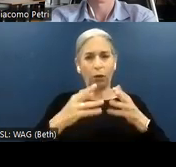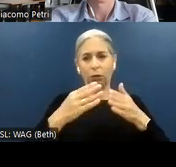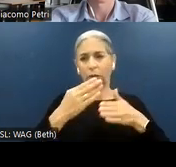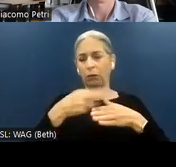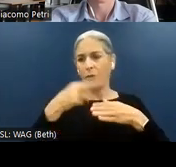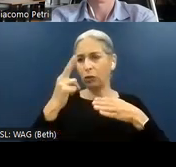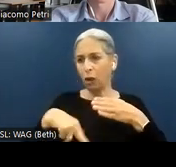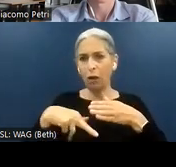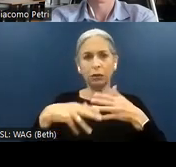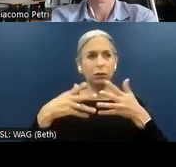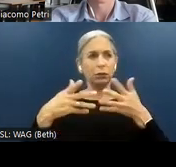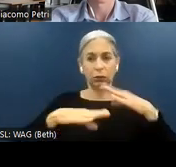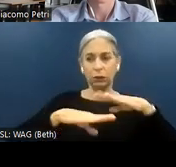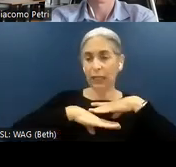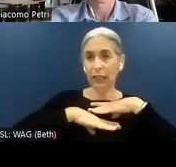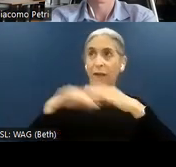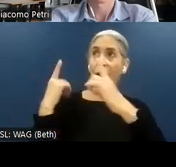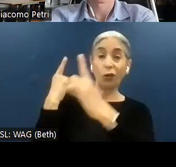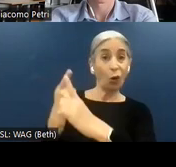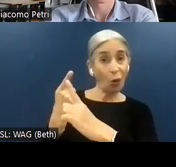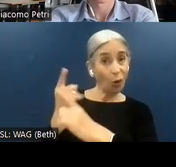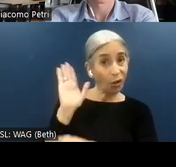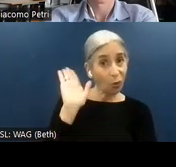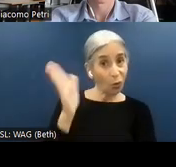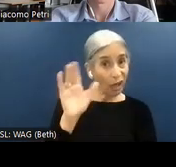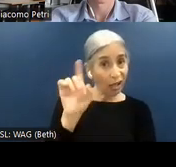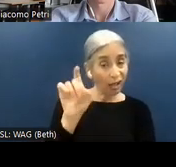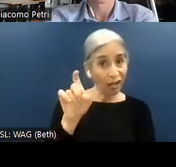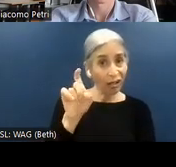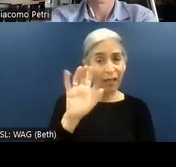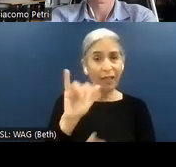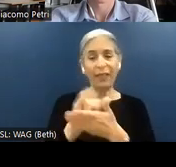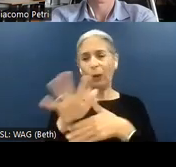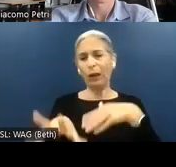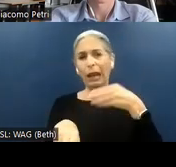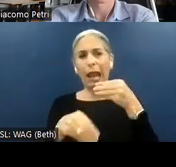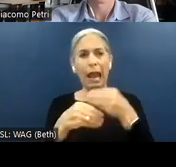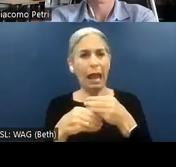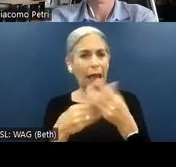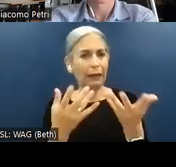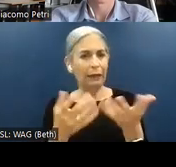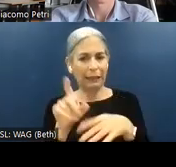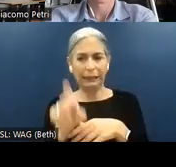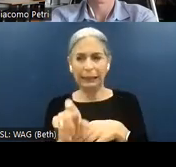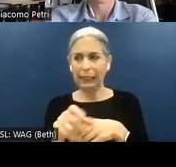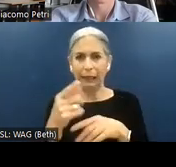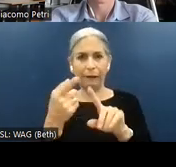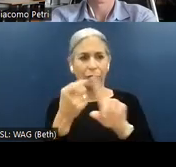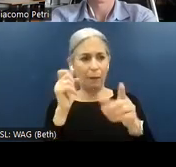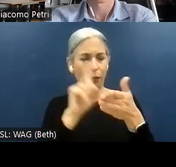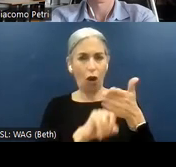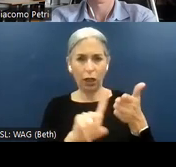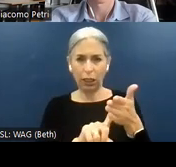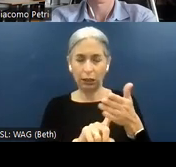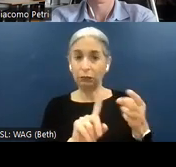and satisfy the goal that we had that drives the need of the audit? Is it clear to understand?